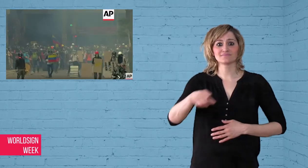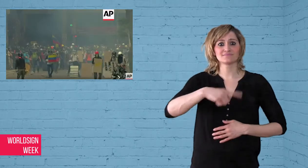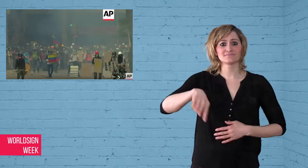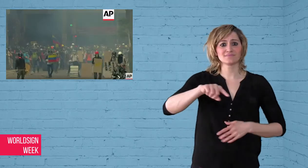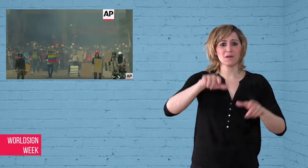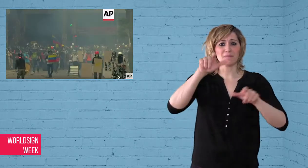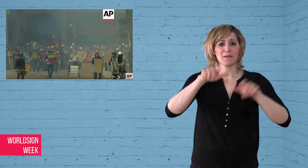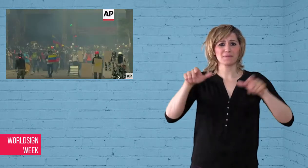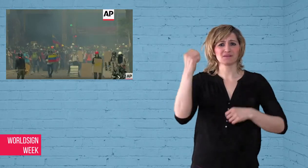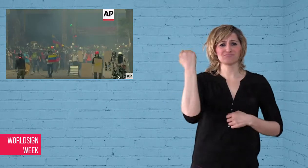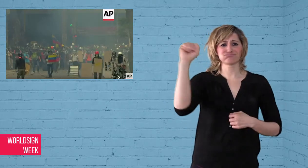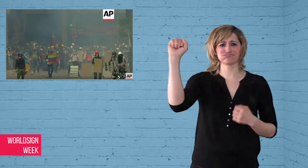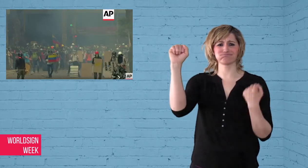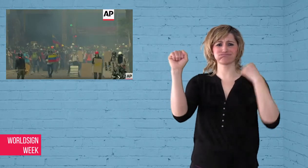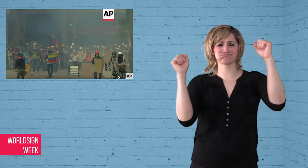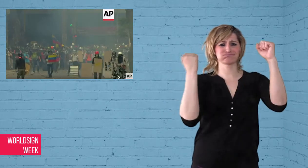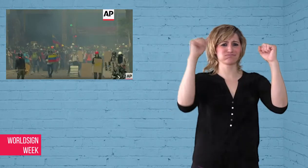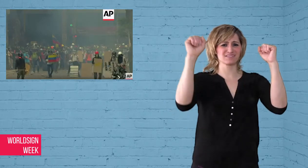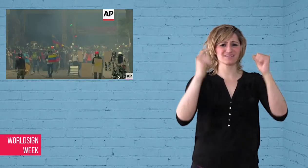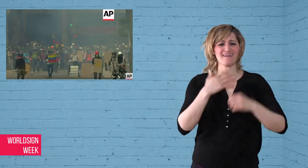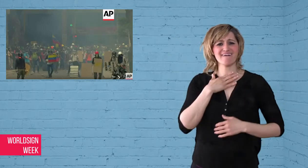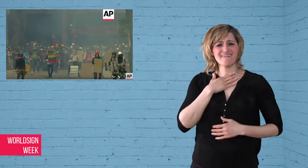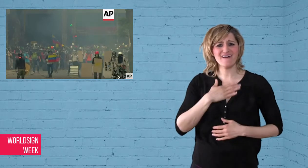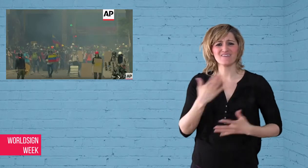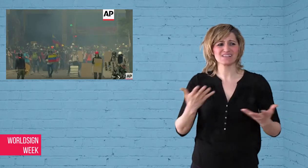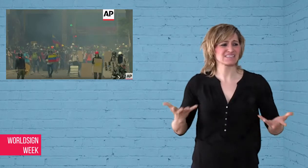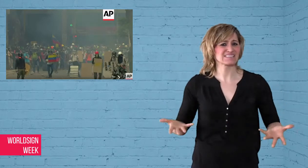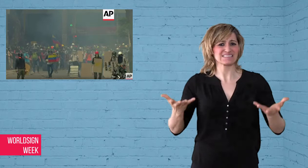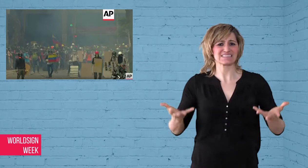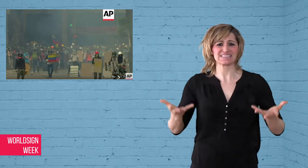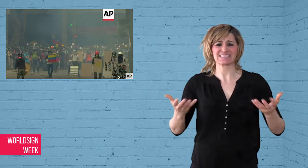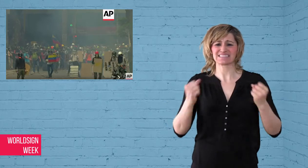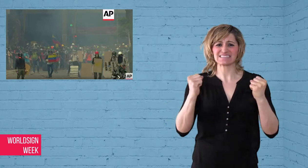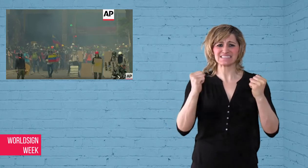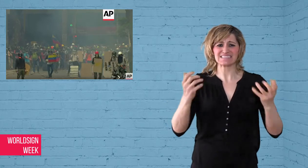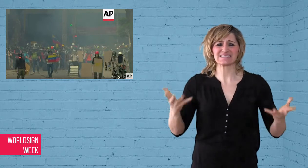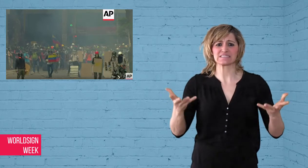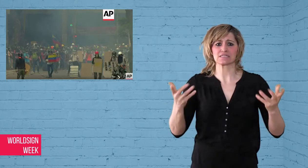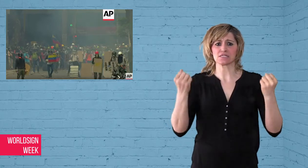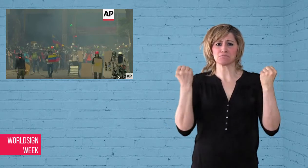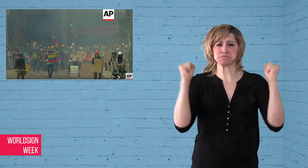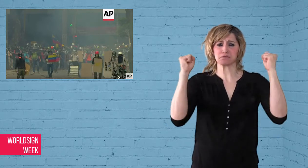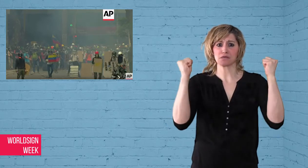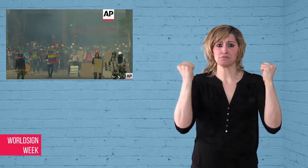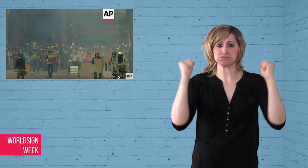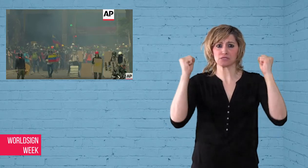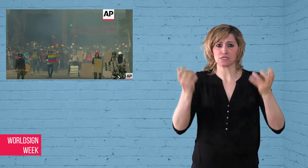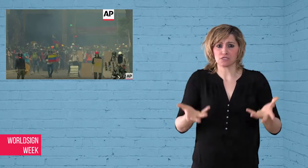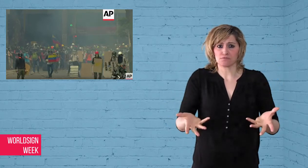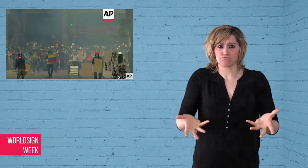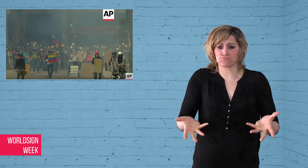They are trying to build up momentum